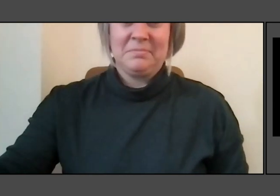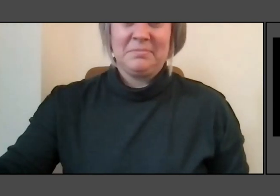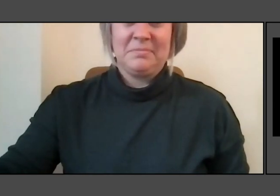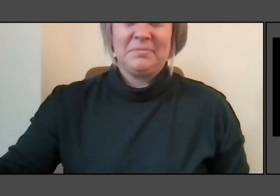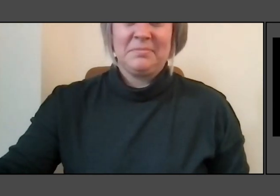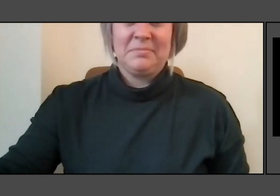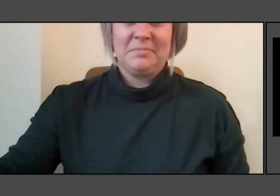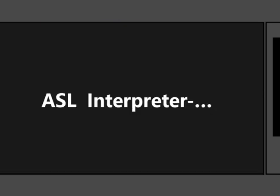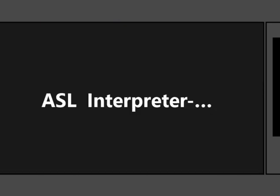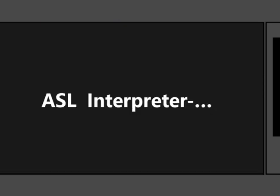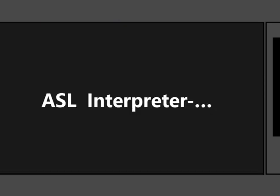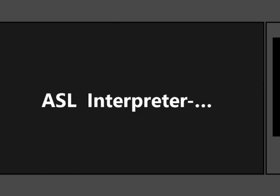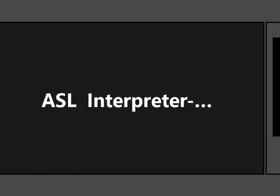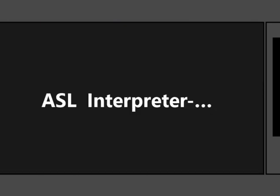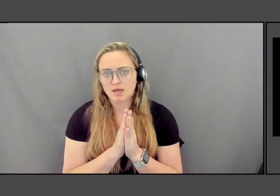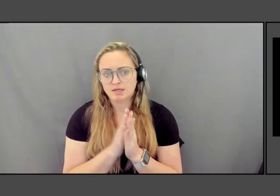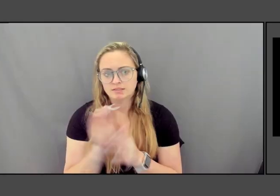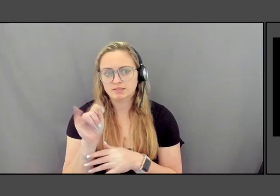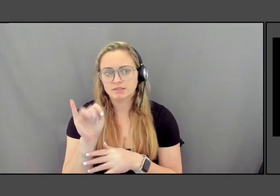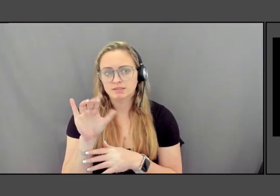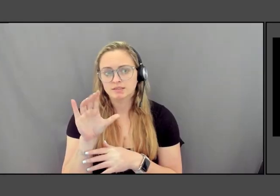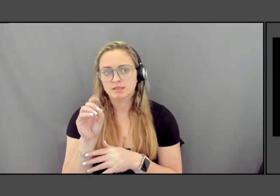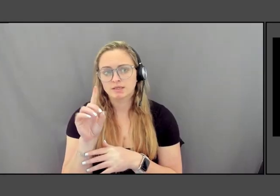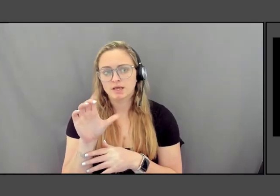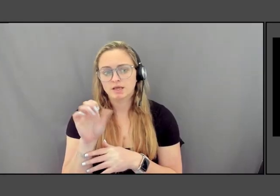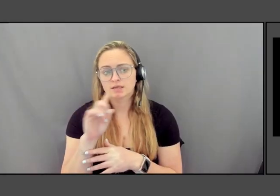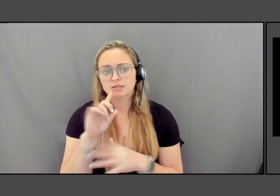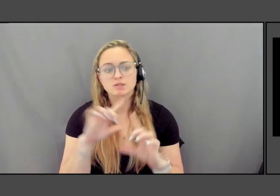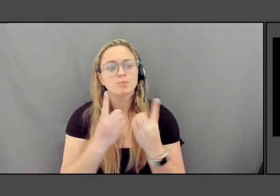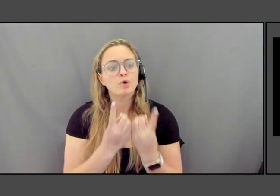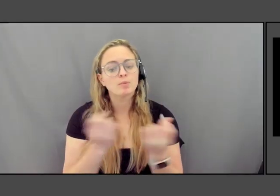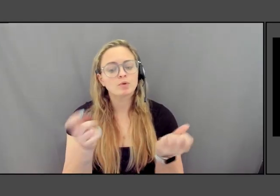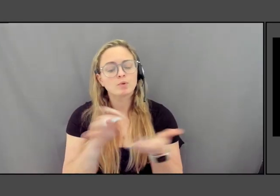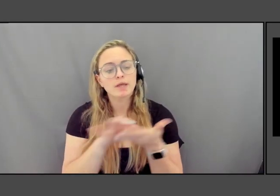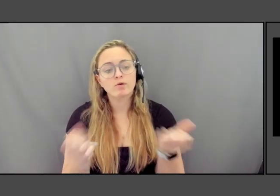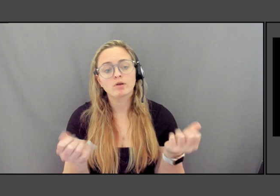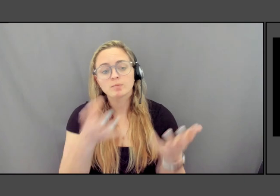can we count the number of women enrolled at Yale